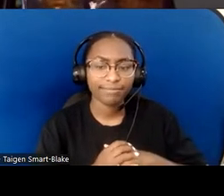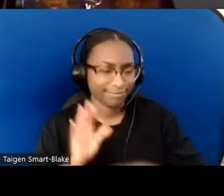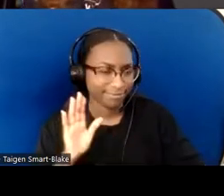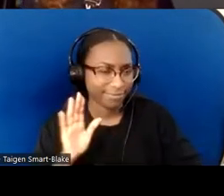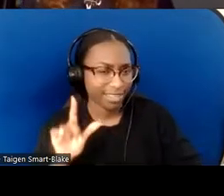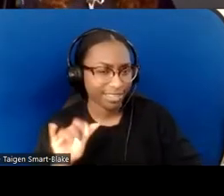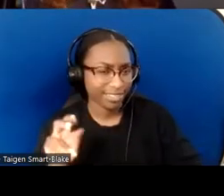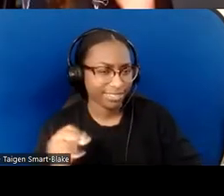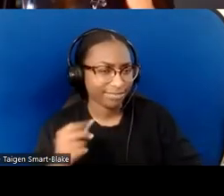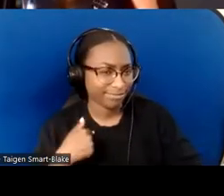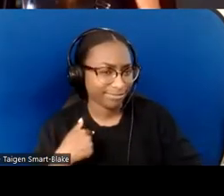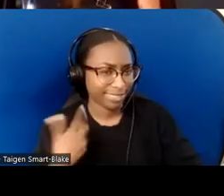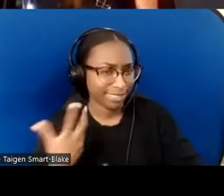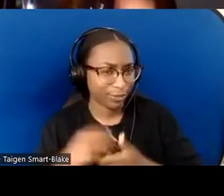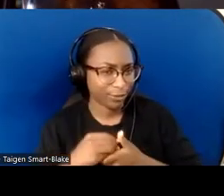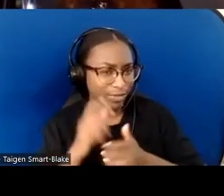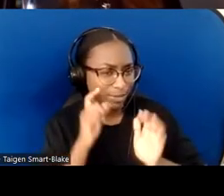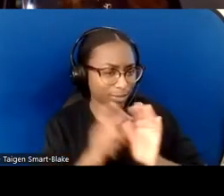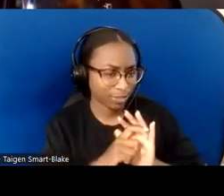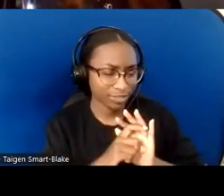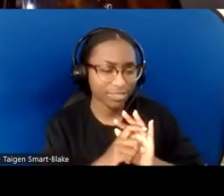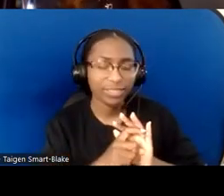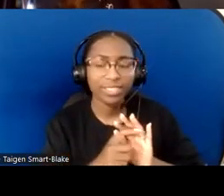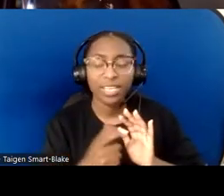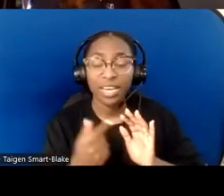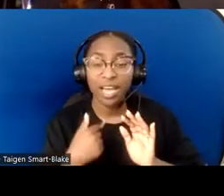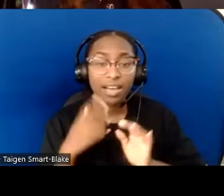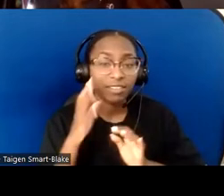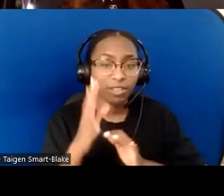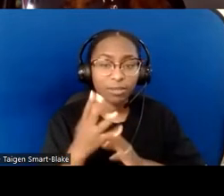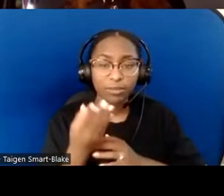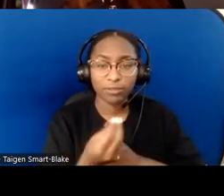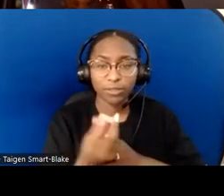I developed a number of years ago. We called it the Potluck Alert Program. It's a series of laminated cards